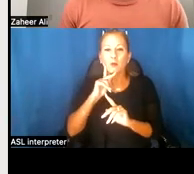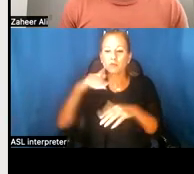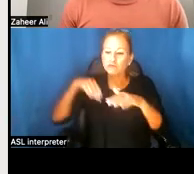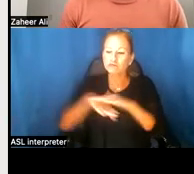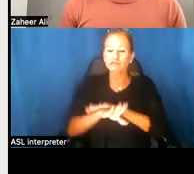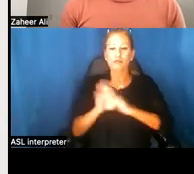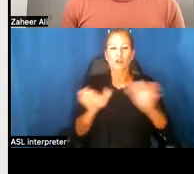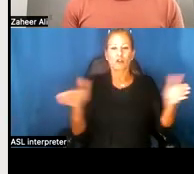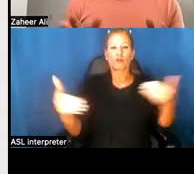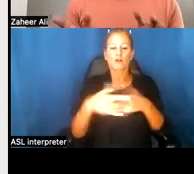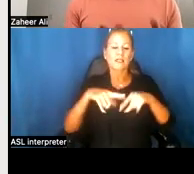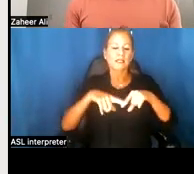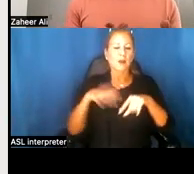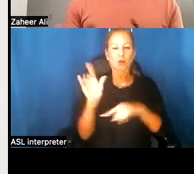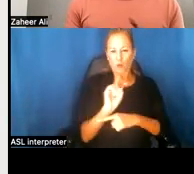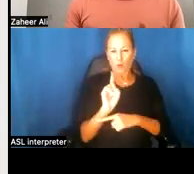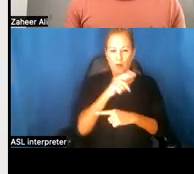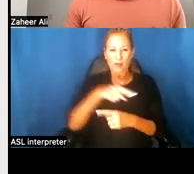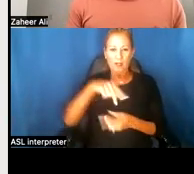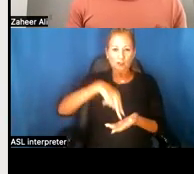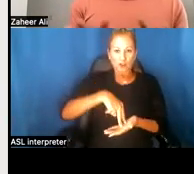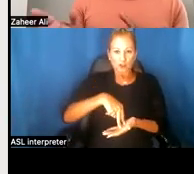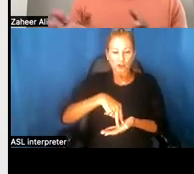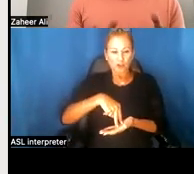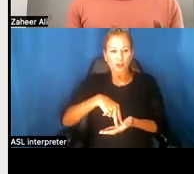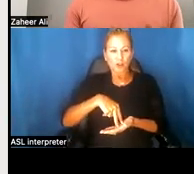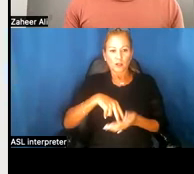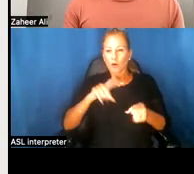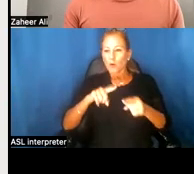and depending on where they stood spatially, or what wall they were facing,